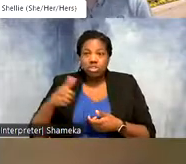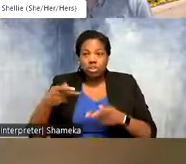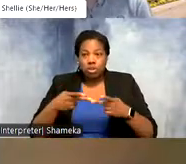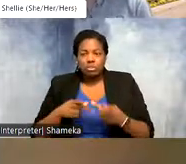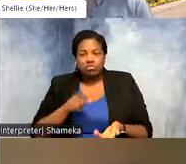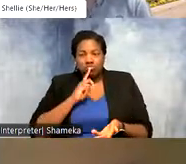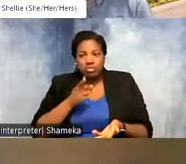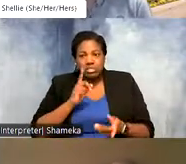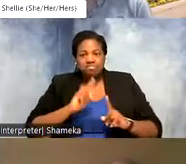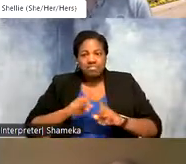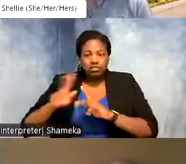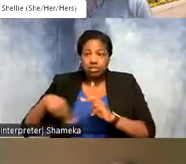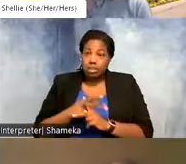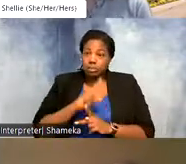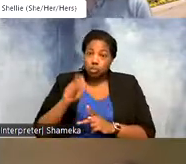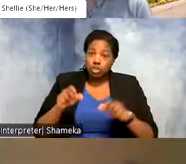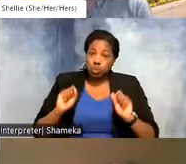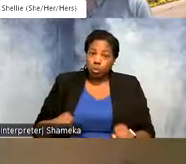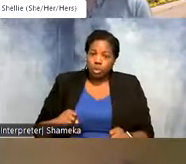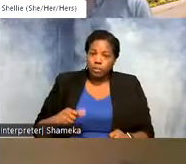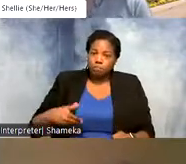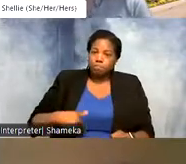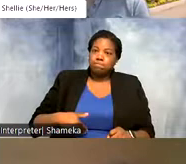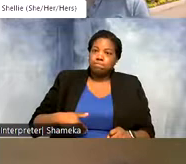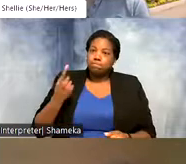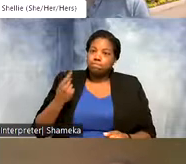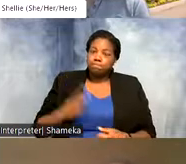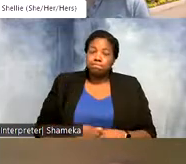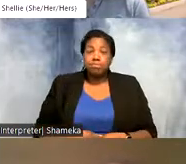sorts of questions that we can get a sense of. We can also get a sense of what